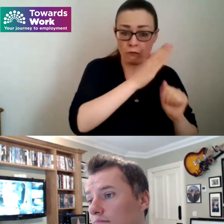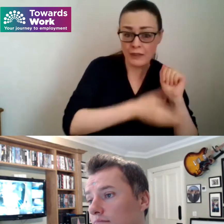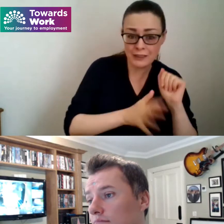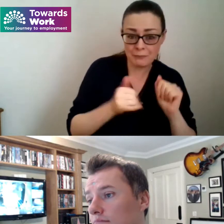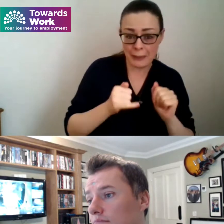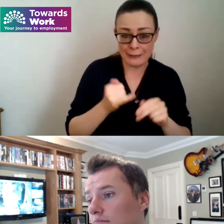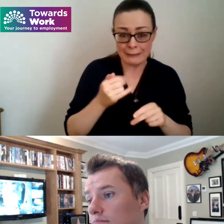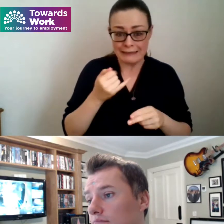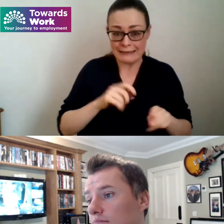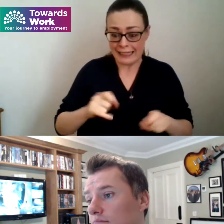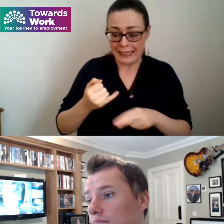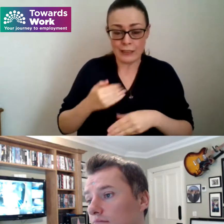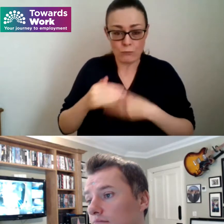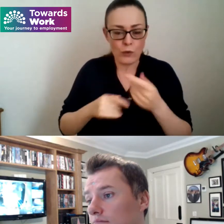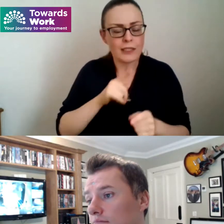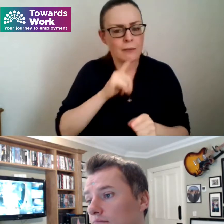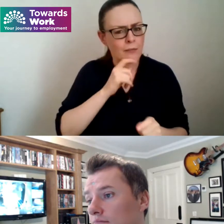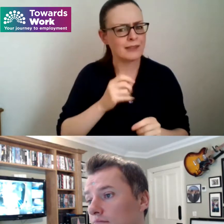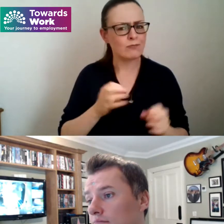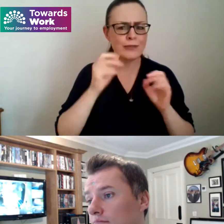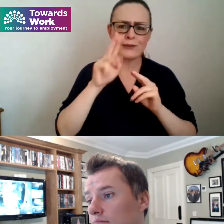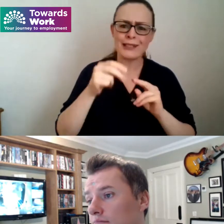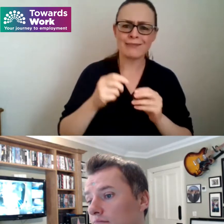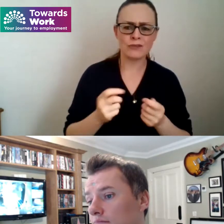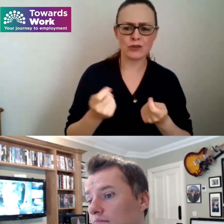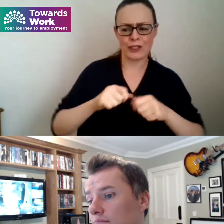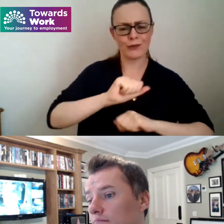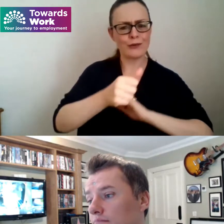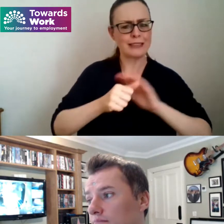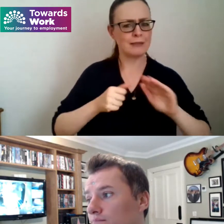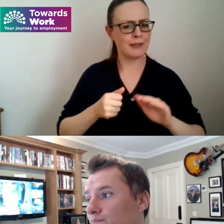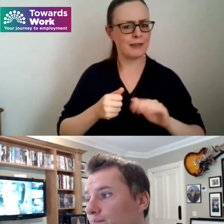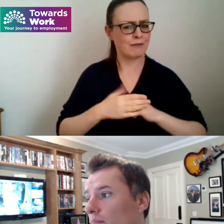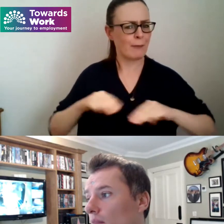great to be able to share that experience with those that are watching today and I understand